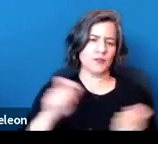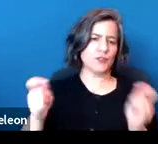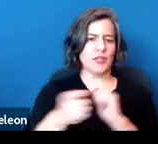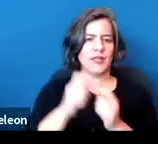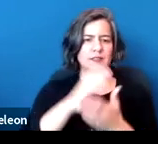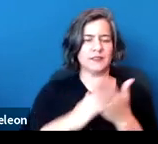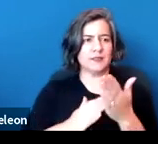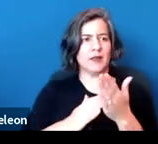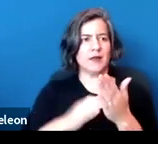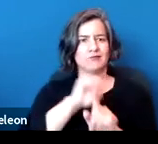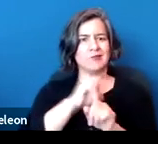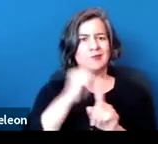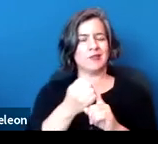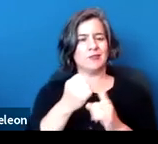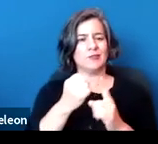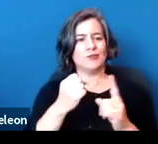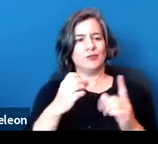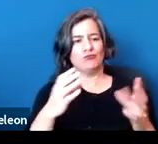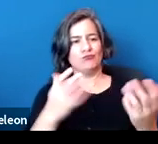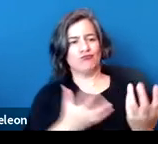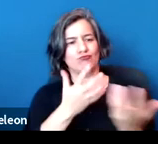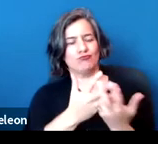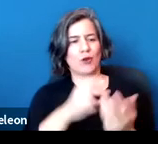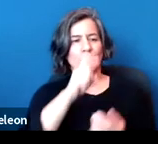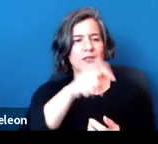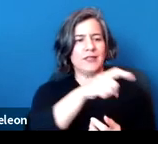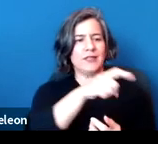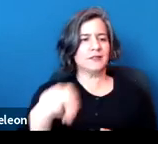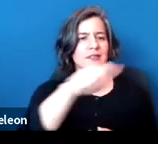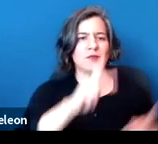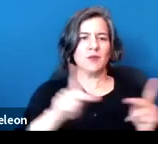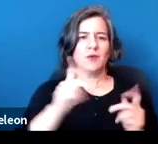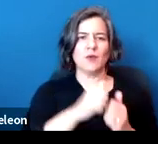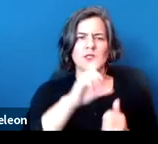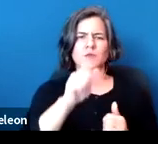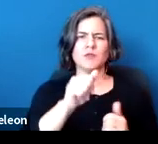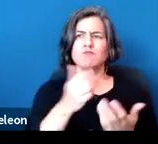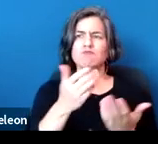to accommodate the needs of people with disabilities is common to the statutory schemes